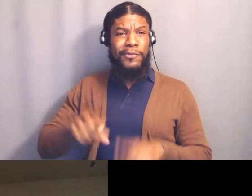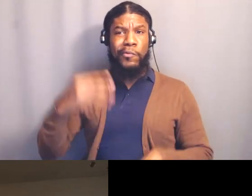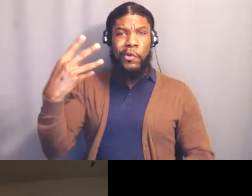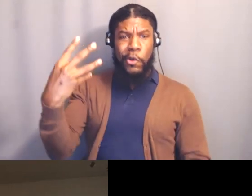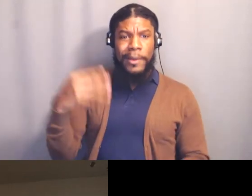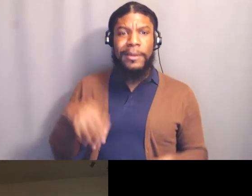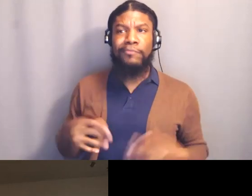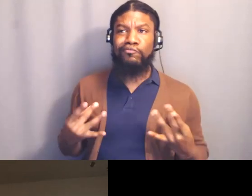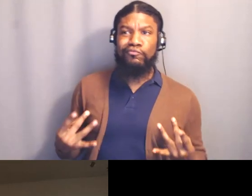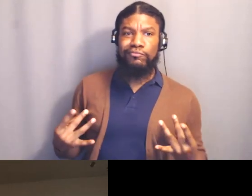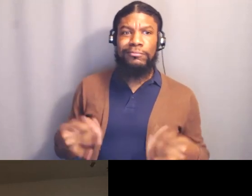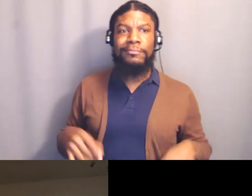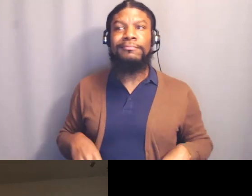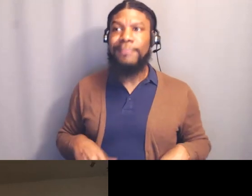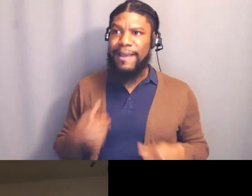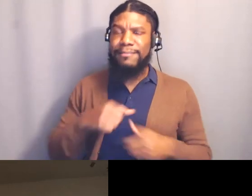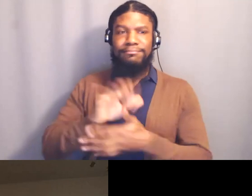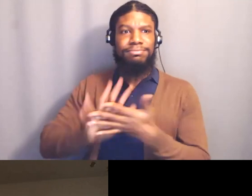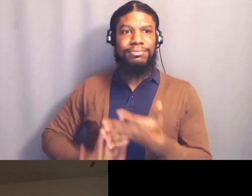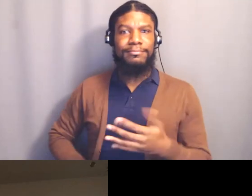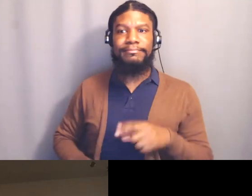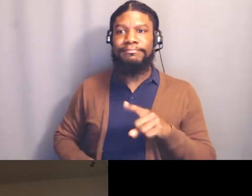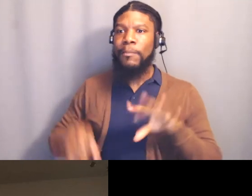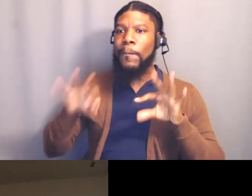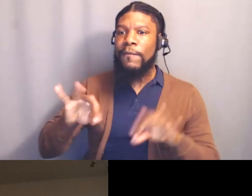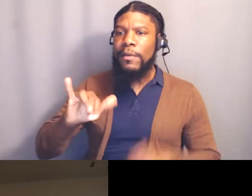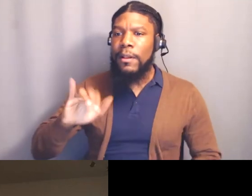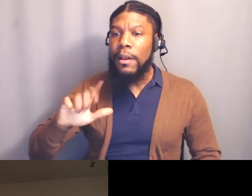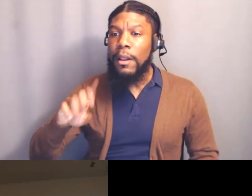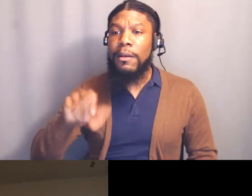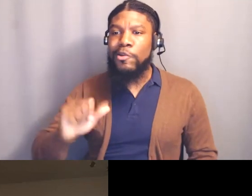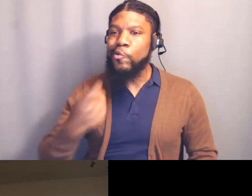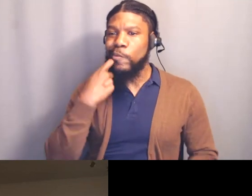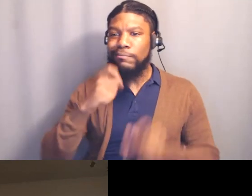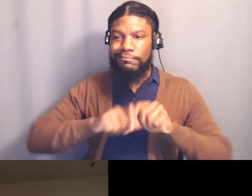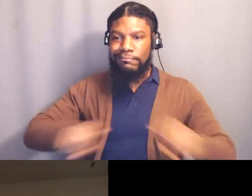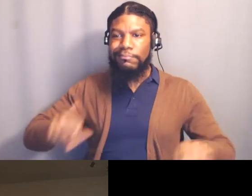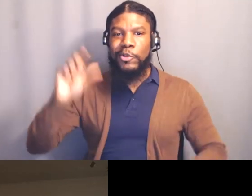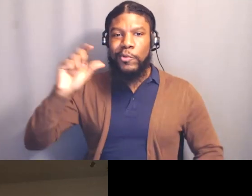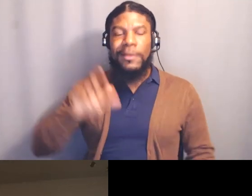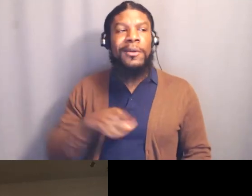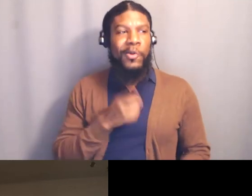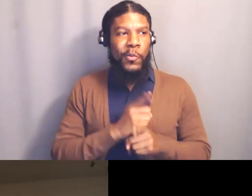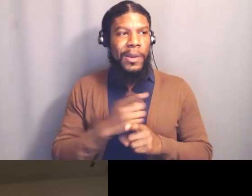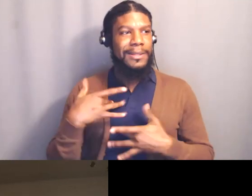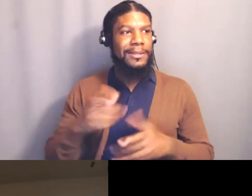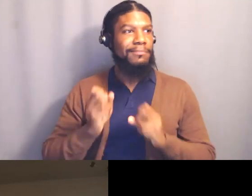Oh, good, Yolanda just dropped your Instagram. Yeah, I usually keep everything updated there, my website isn't as updated